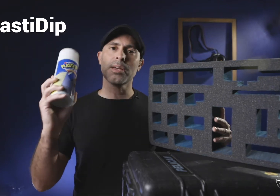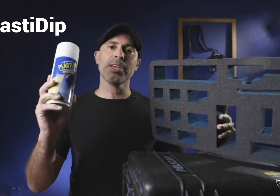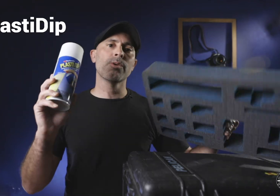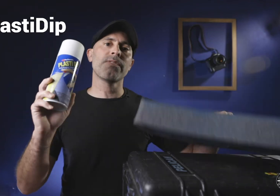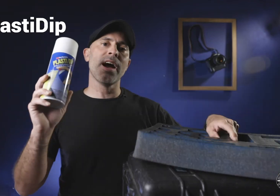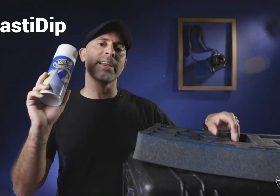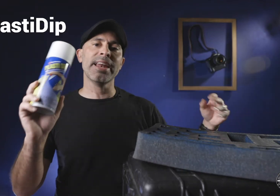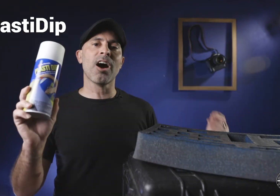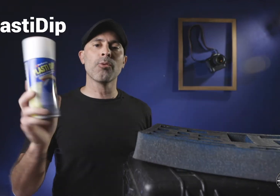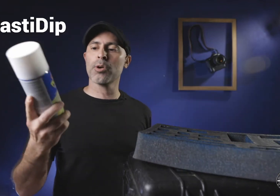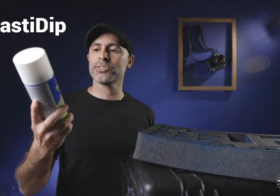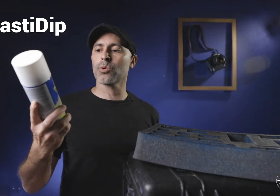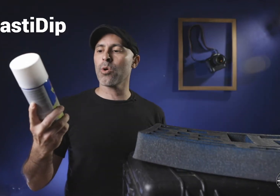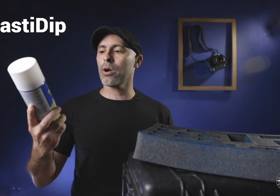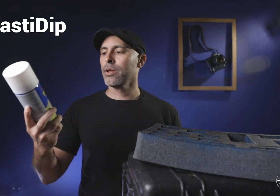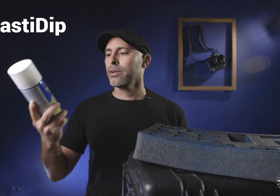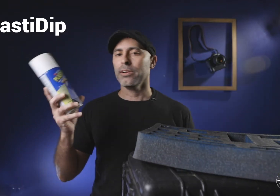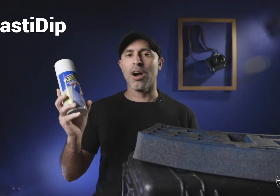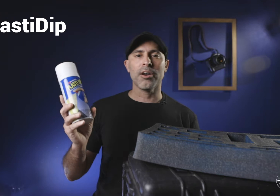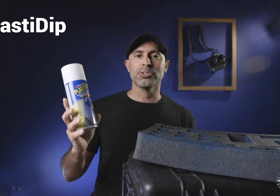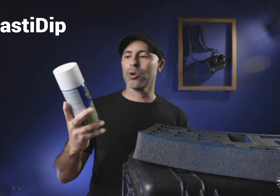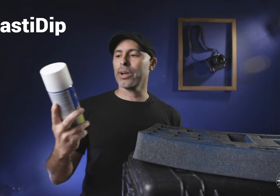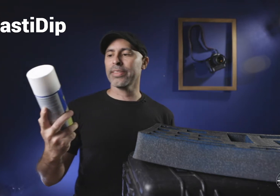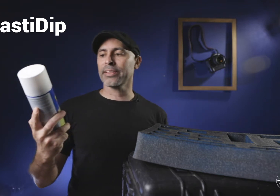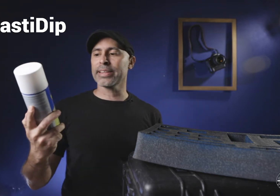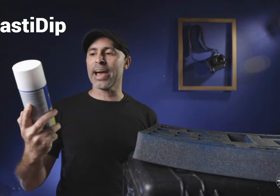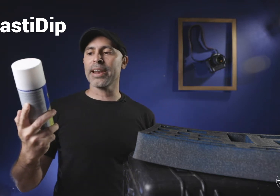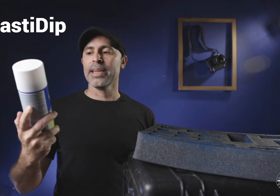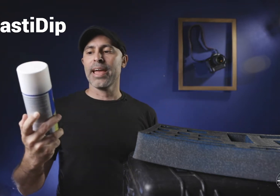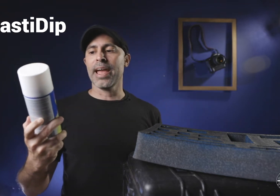something you can find in any automotive store autozone anything like that and